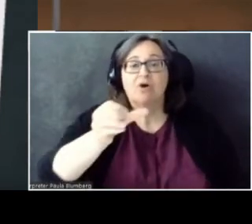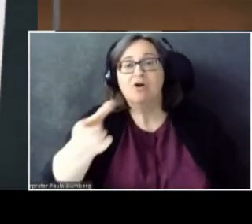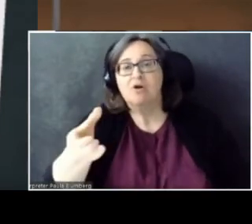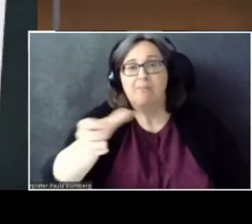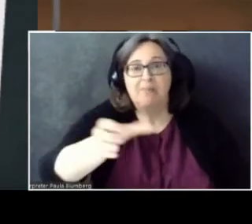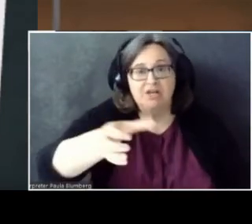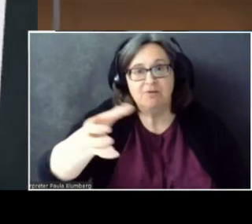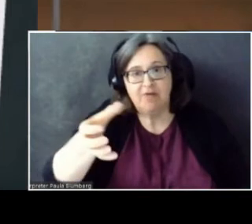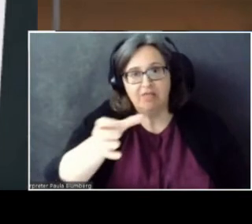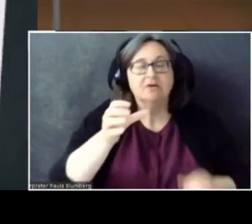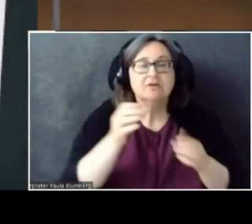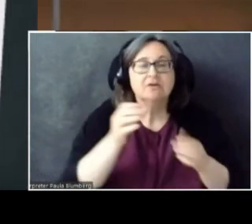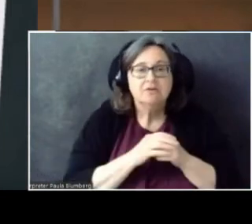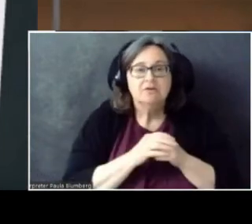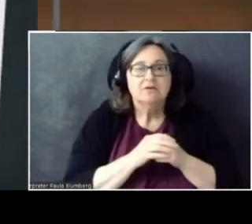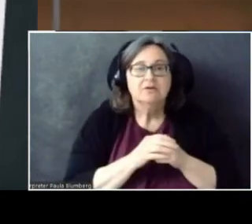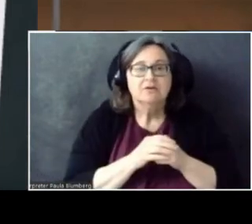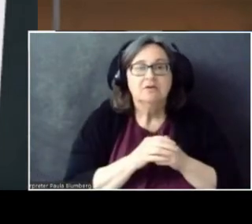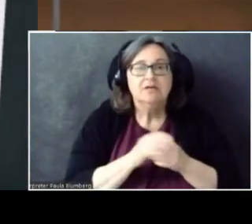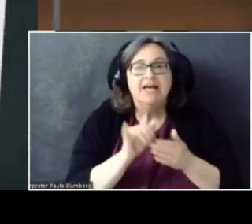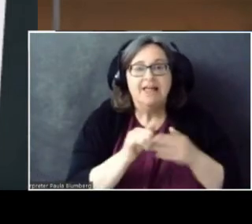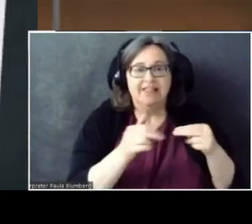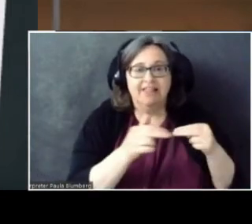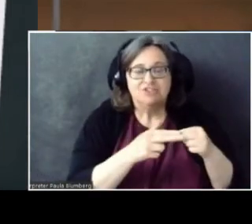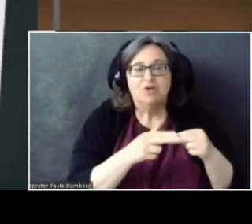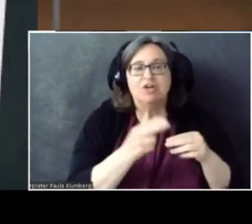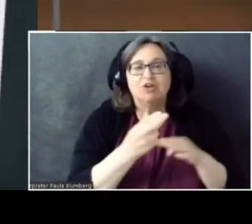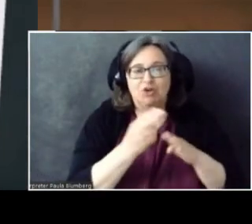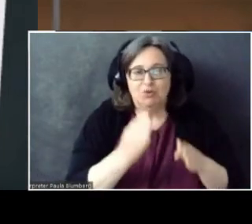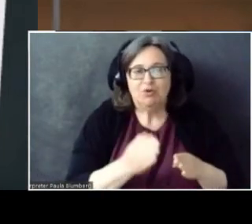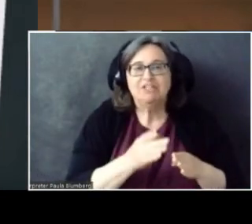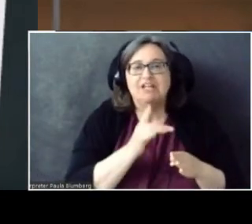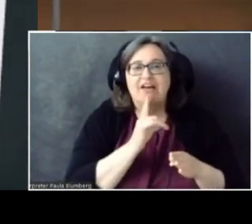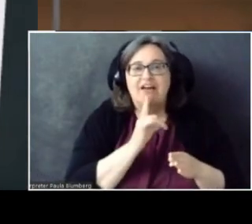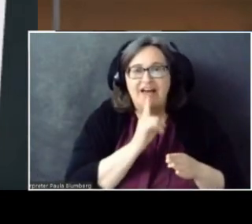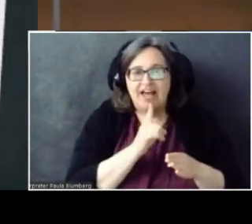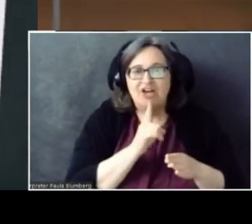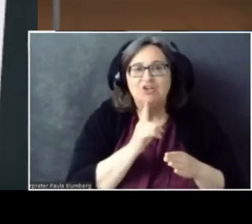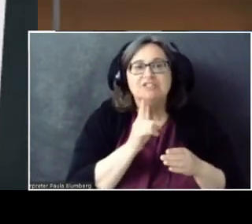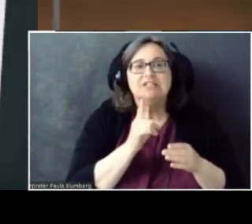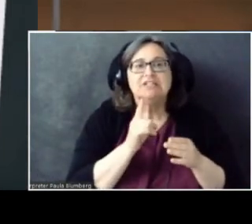In this slide, the user is actually interacting from afar. You can do that as well.